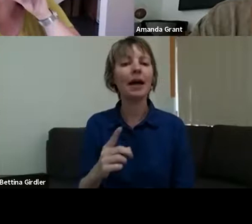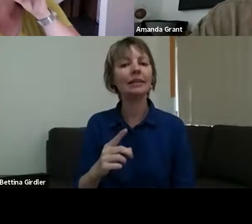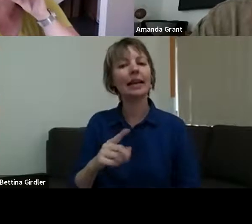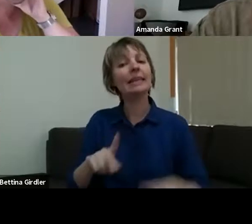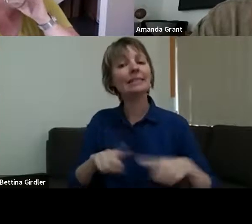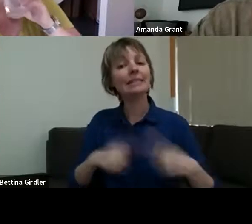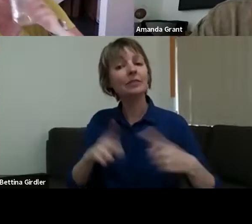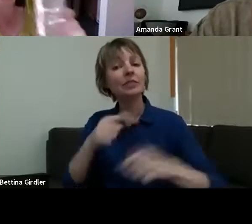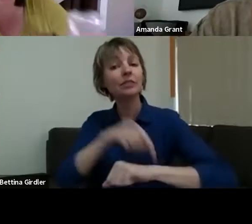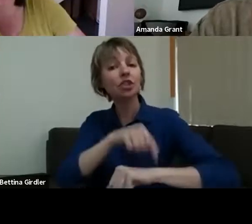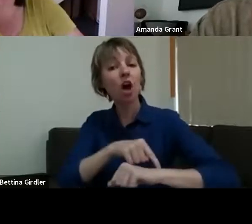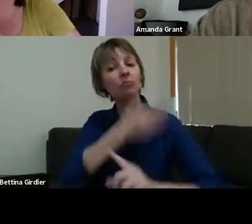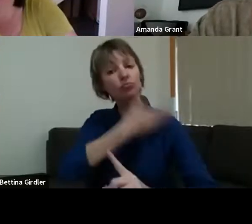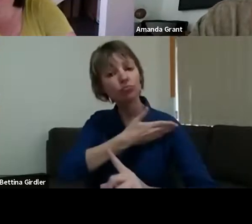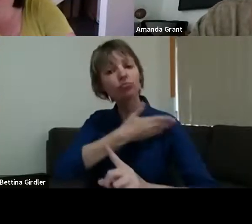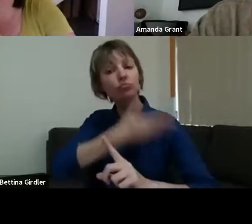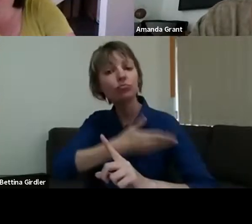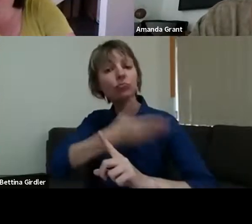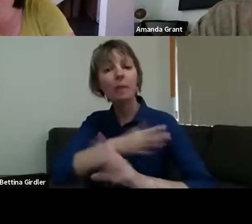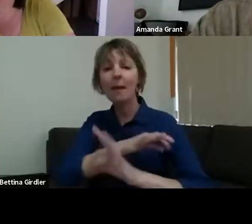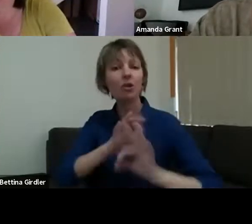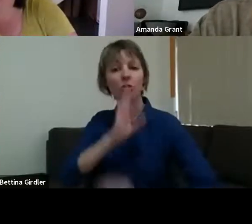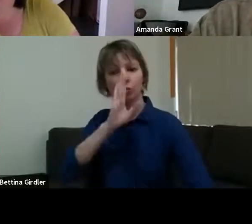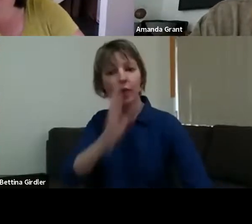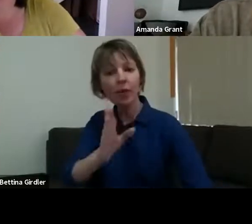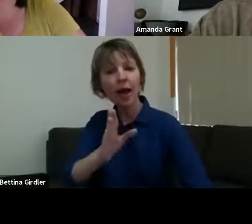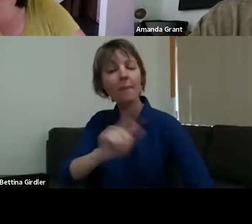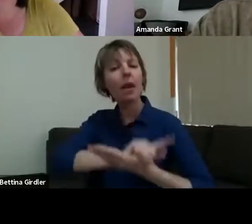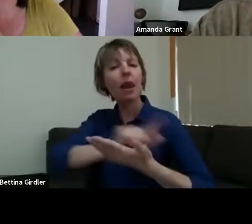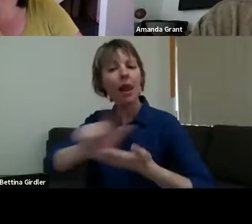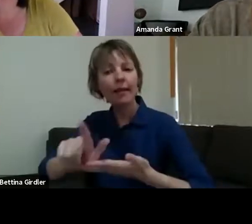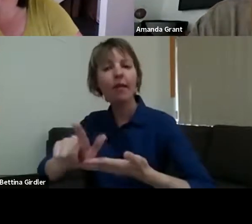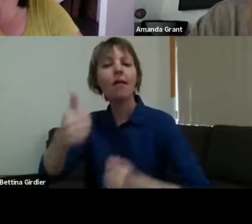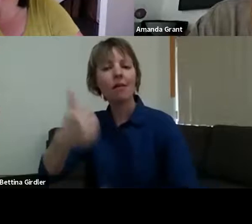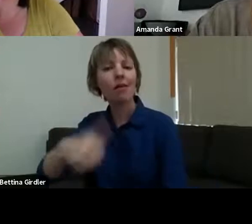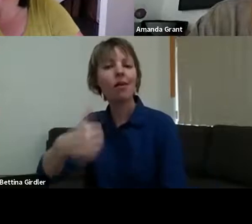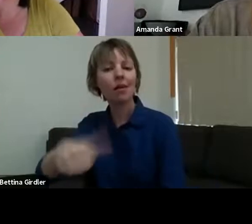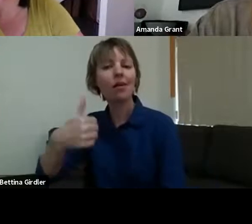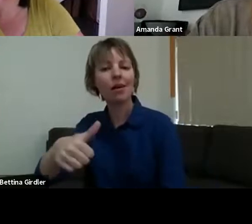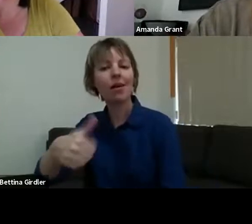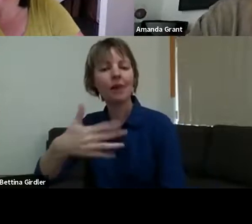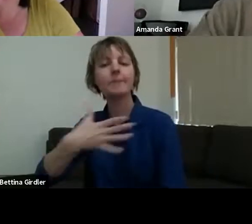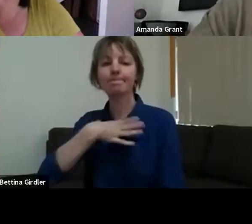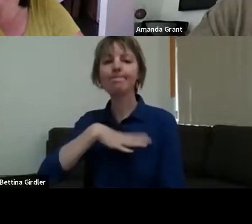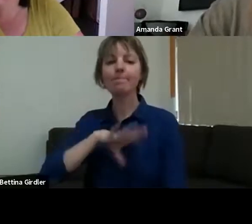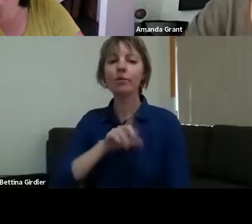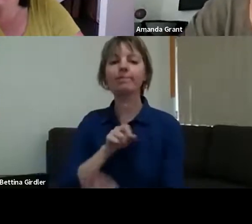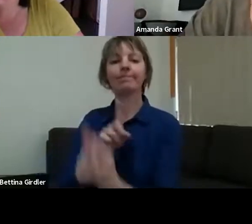straightaway. >> AMANDA GRANT: Yeah. That's right. >> MAHONY MAIA KIELY: I don't know if I answered that particularly...! >> AMANDA GRANT: